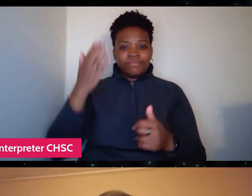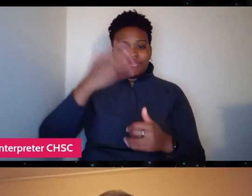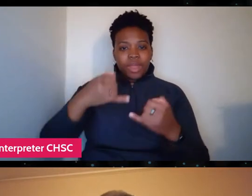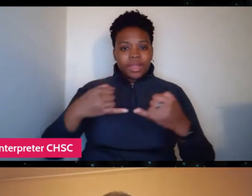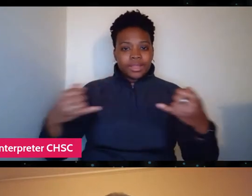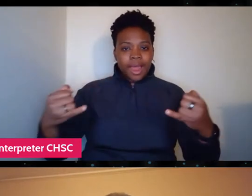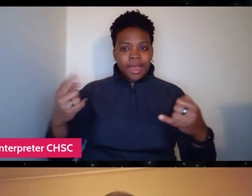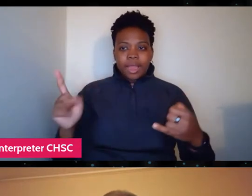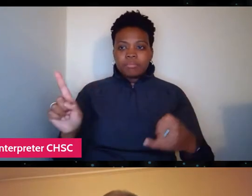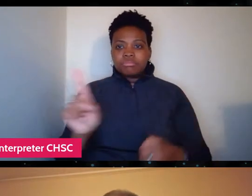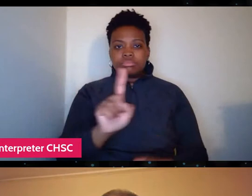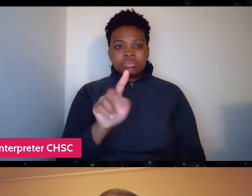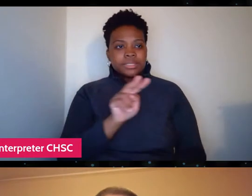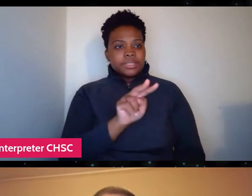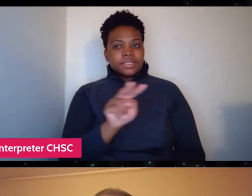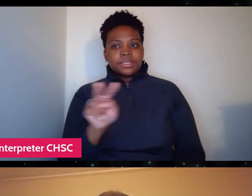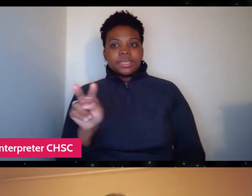So, you know, I'll leave it to him to comment.